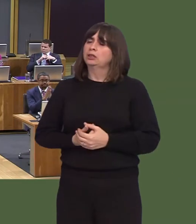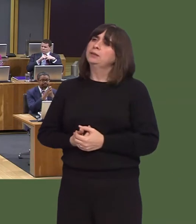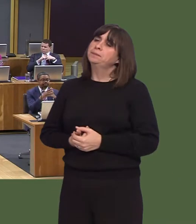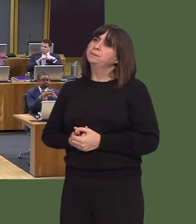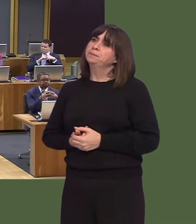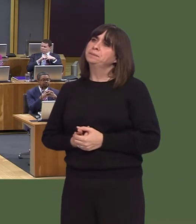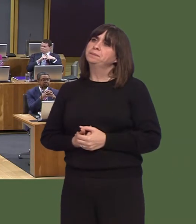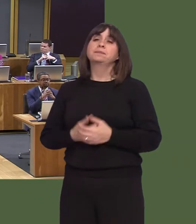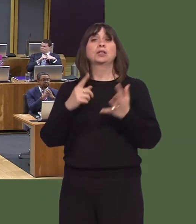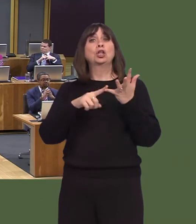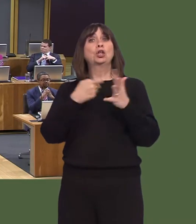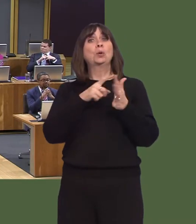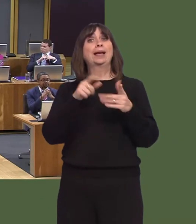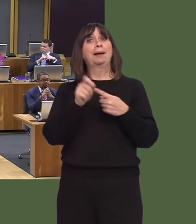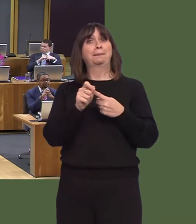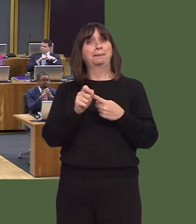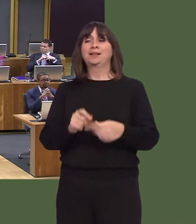Y Llywydd / The Llywydd: Arweinydd grwp UKIP, Neil Hamilton. Neil Hamilton AM: Diolch yn fawr iawn, Llywydd.